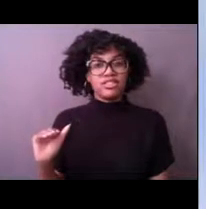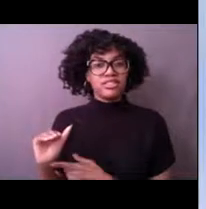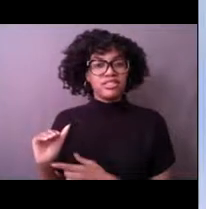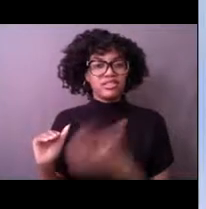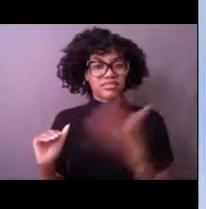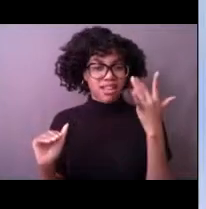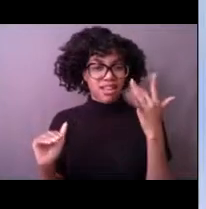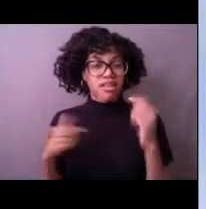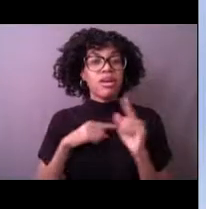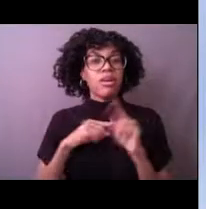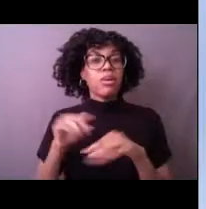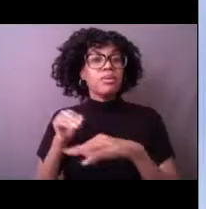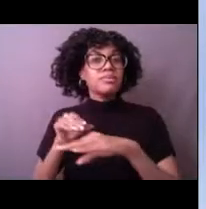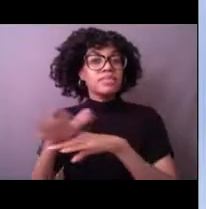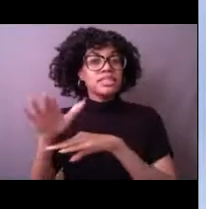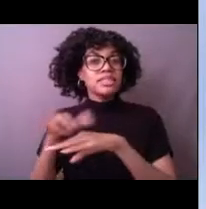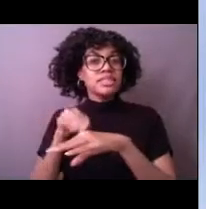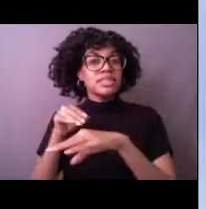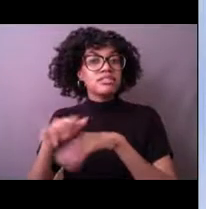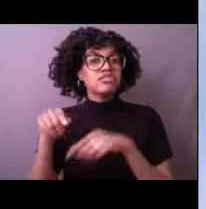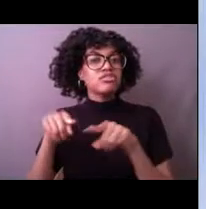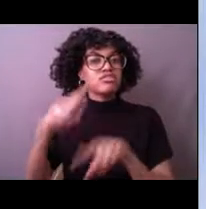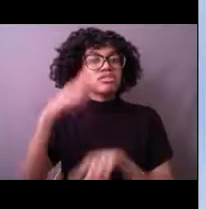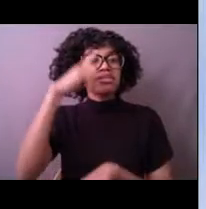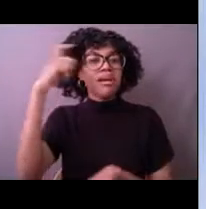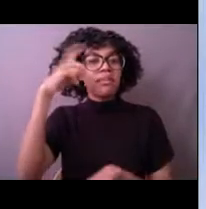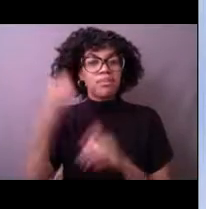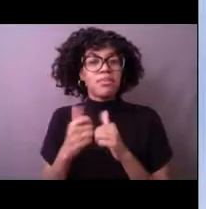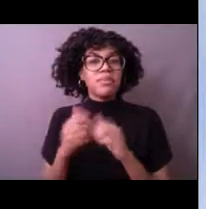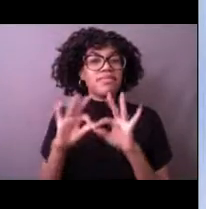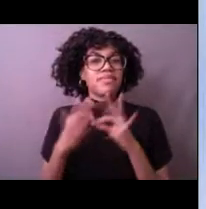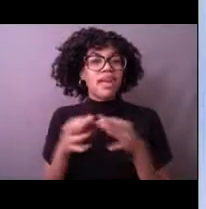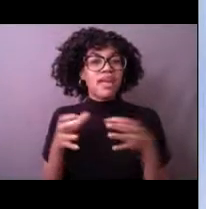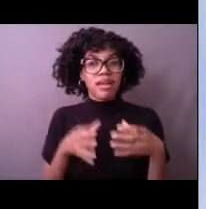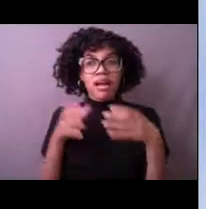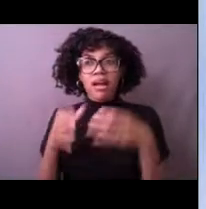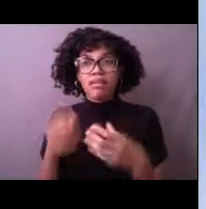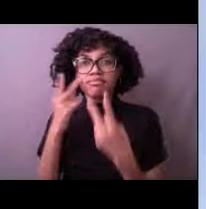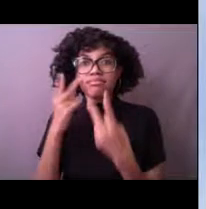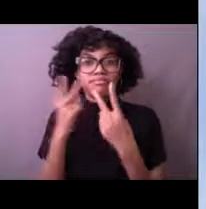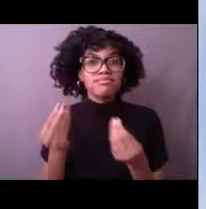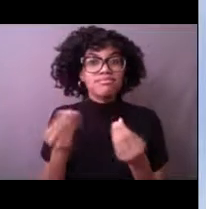with my family. I'd go to any aquarium that was in the area,